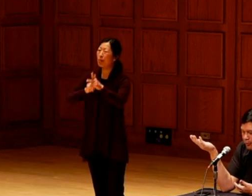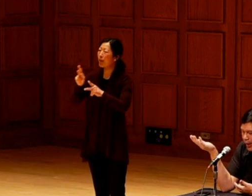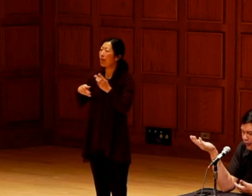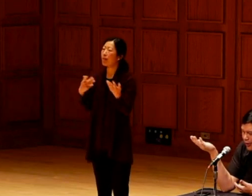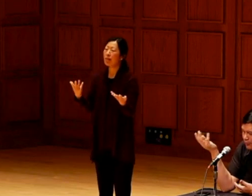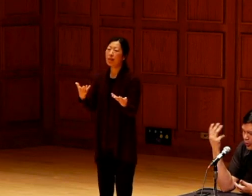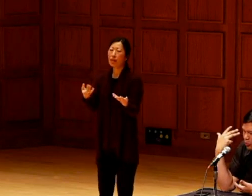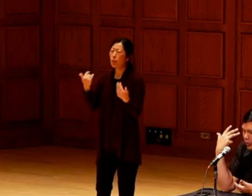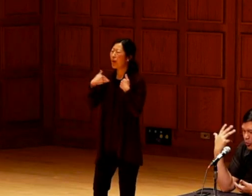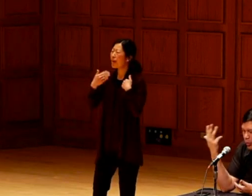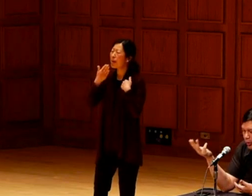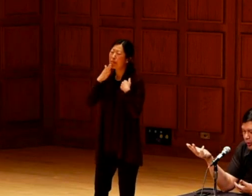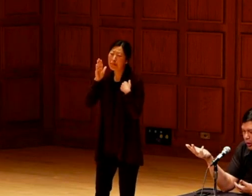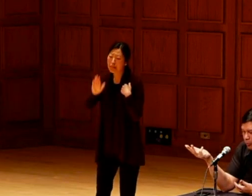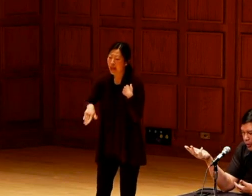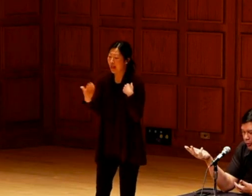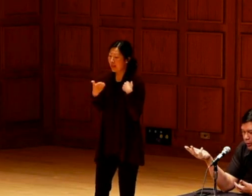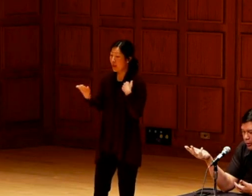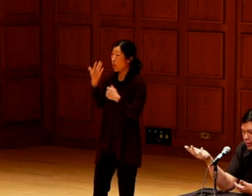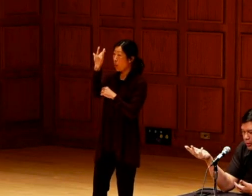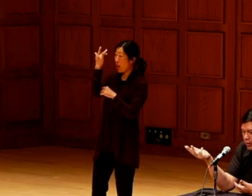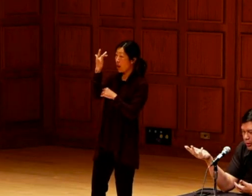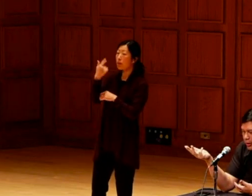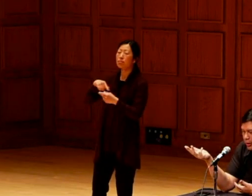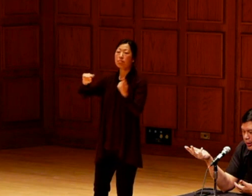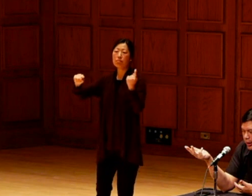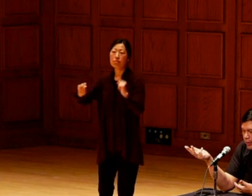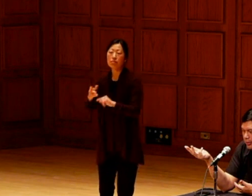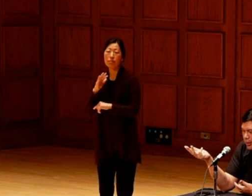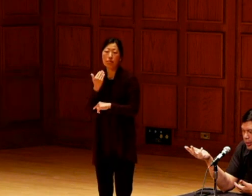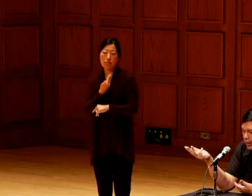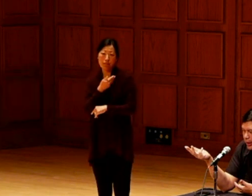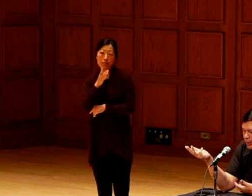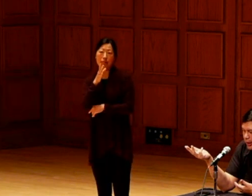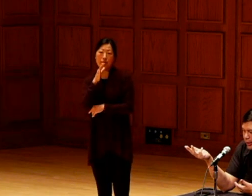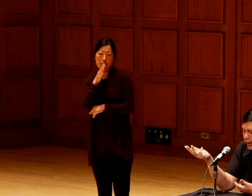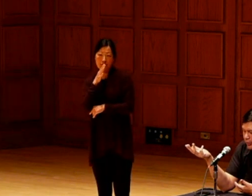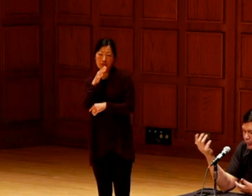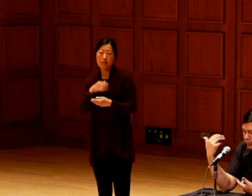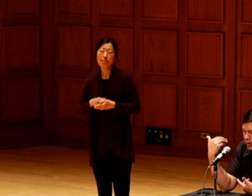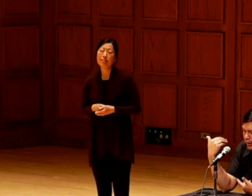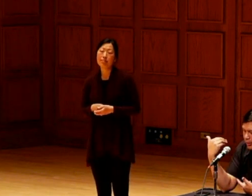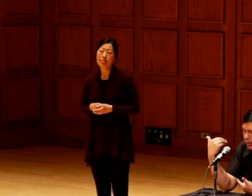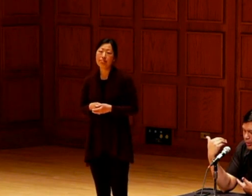people. You get all of the bad things, because we know we are hurting our